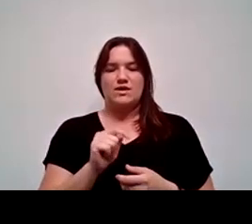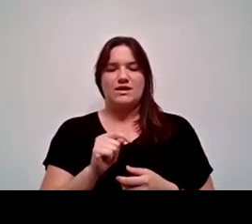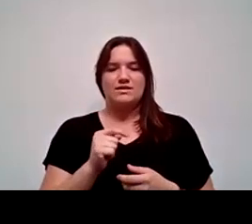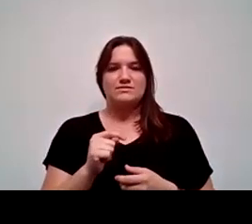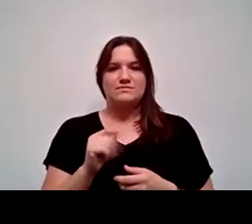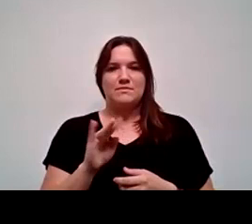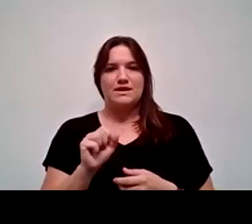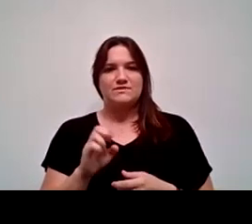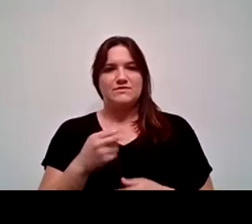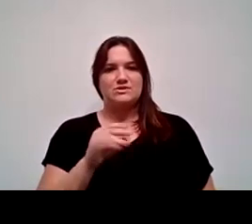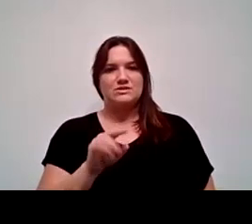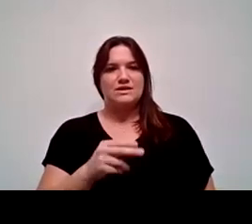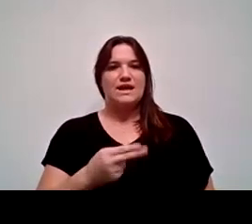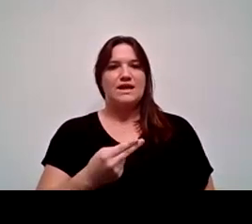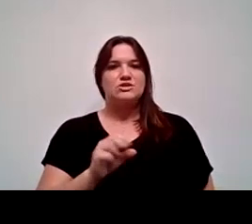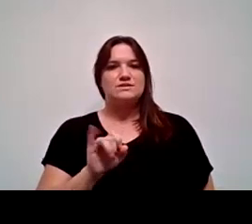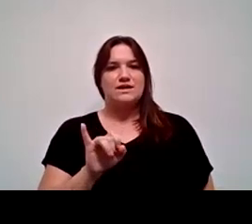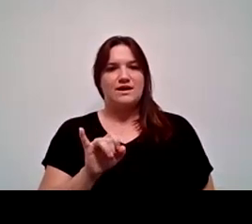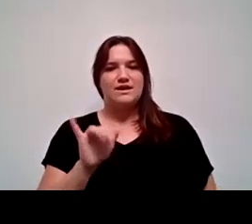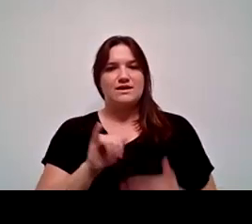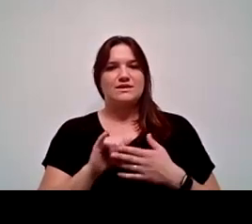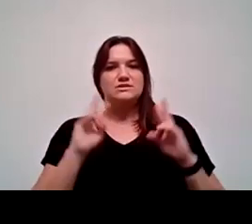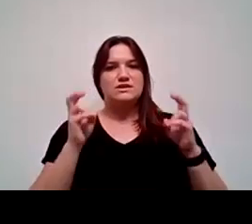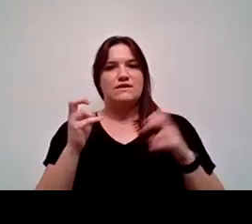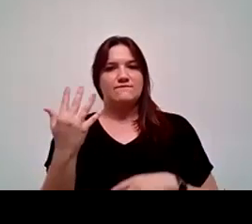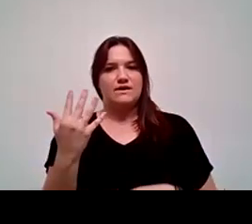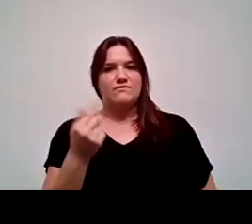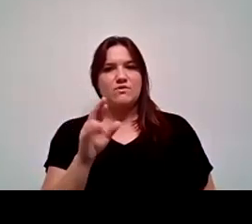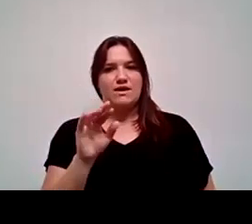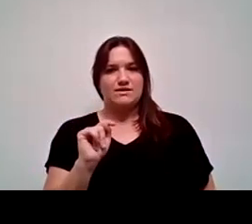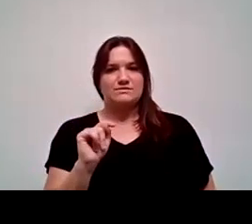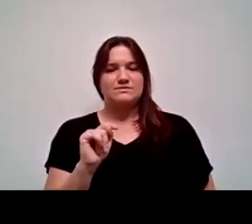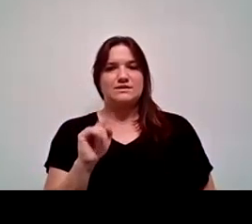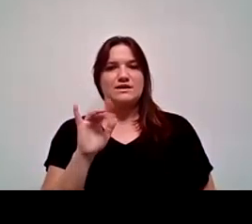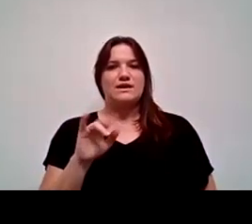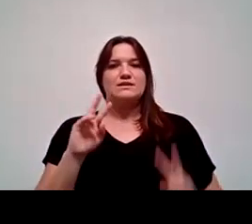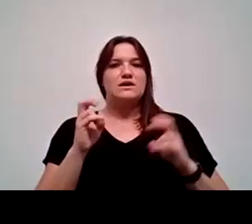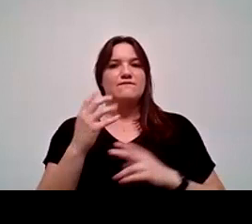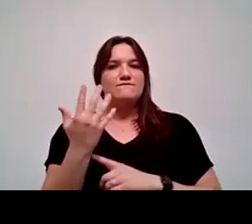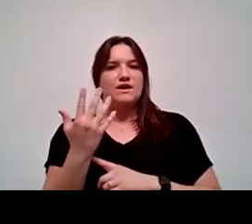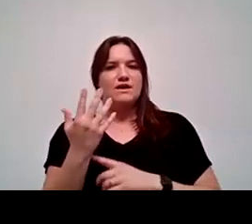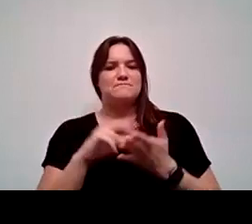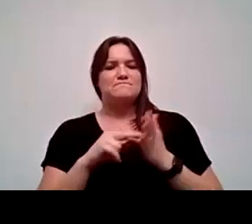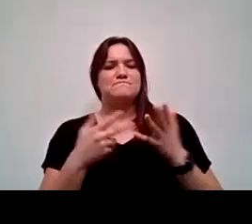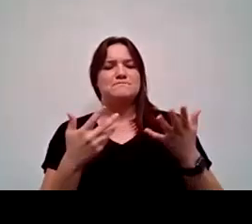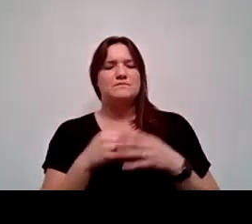HSI designations, and those are Title V grants. And Title V is basically